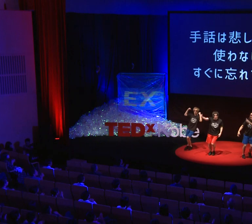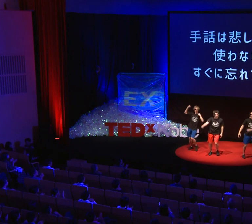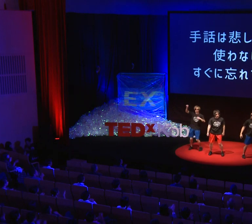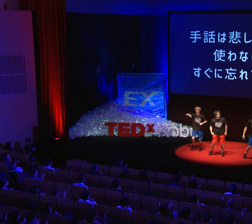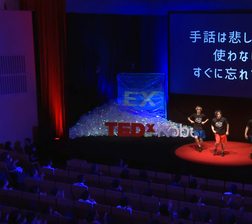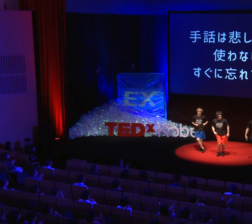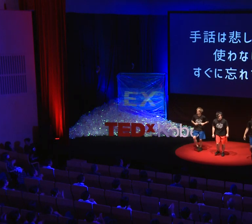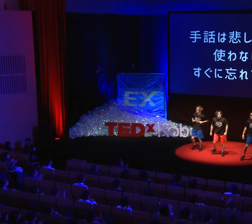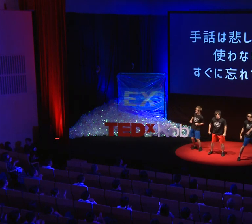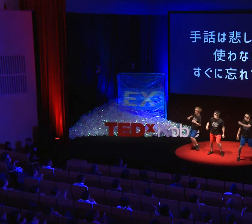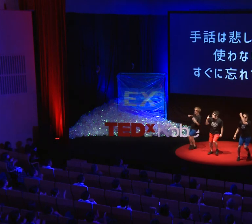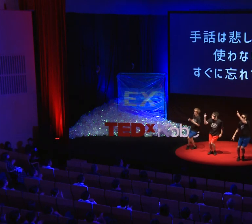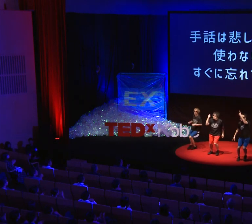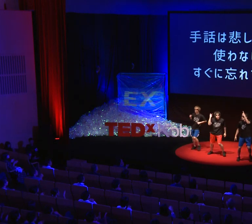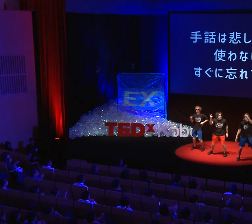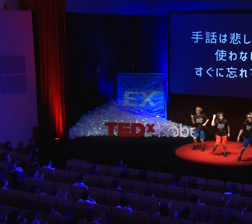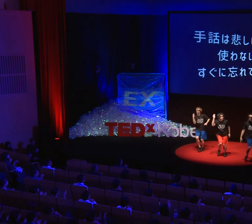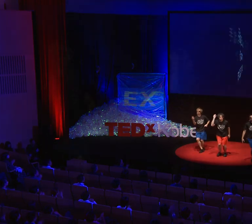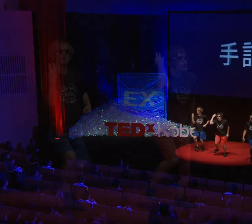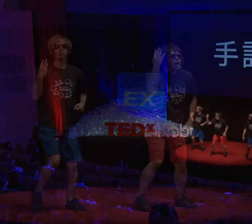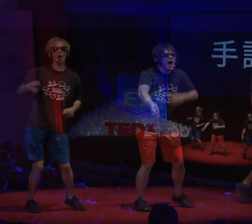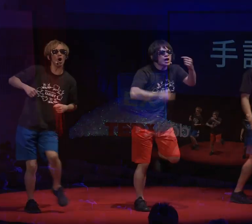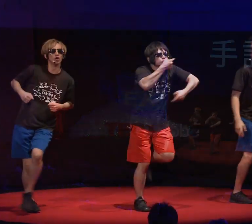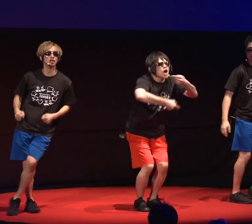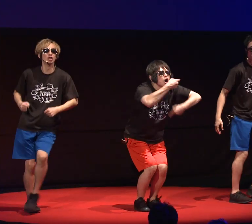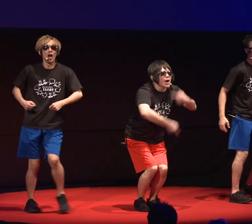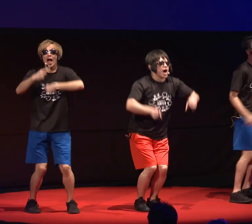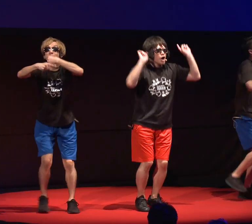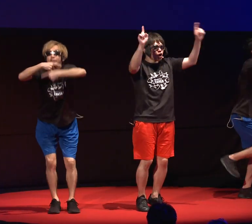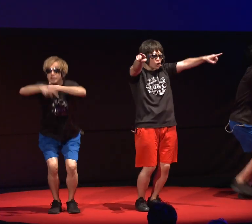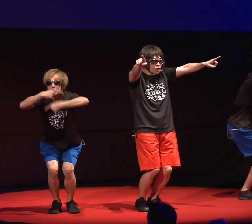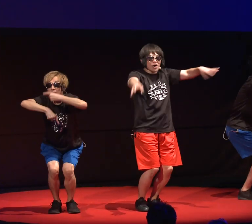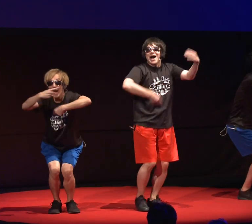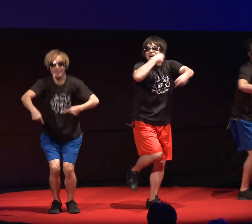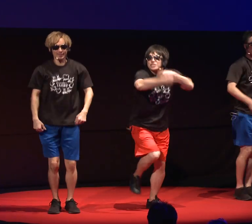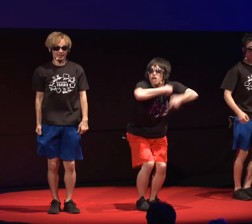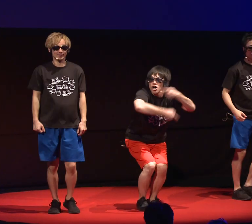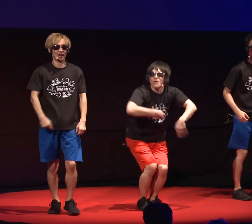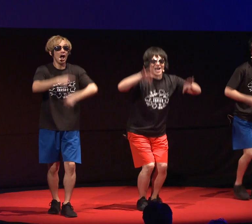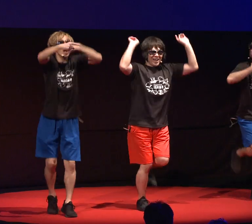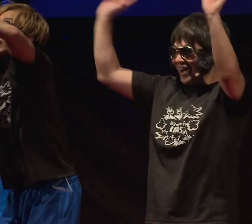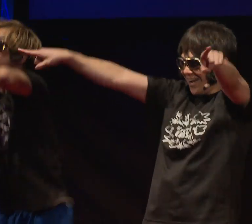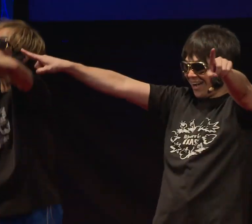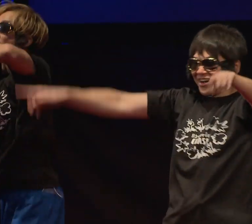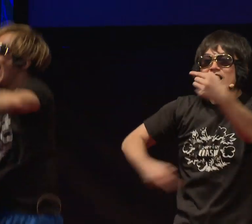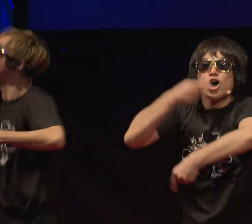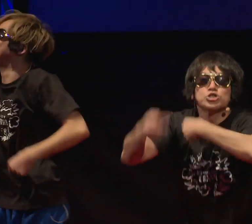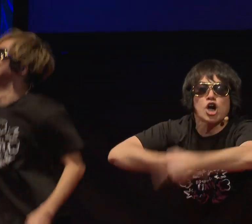I: One, two, one, two, three, four. O: Sign language! N&I: Sign language!